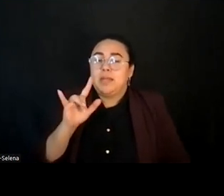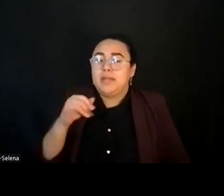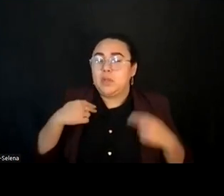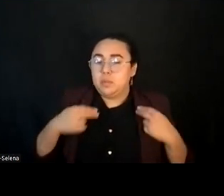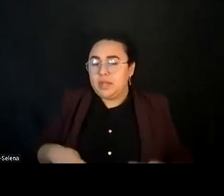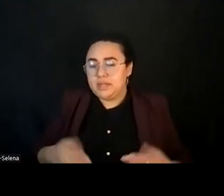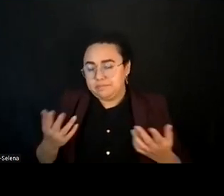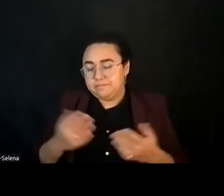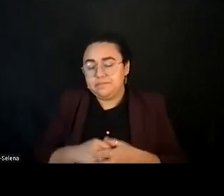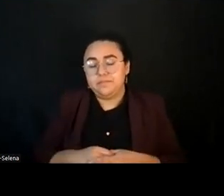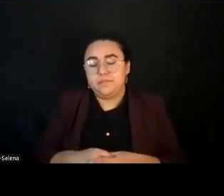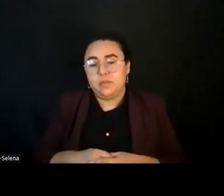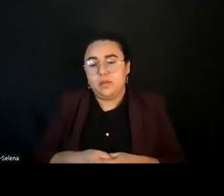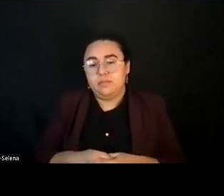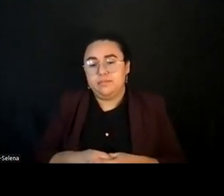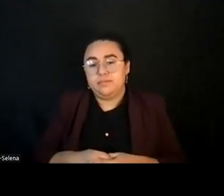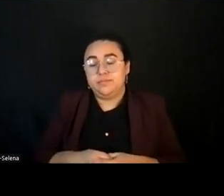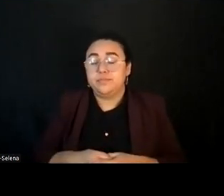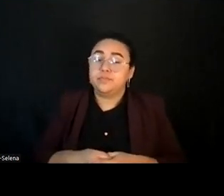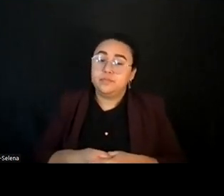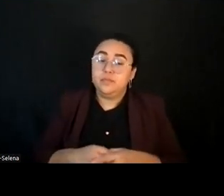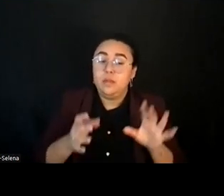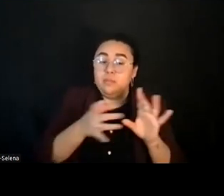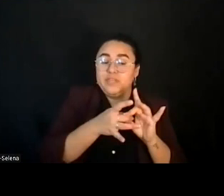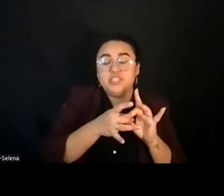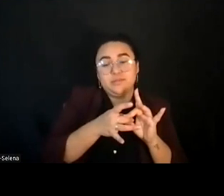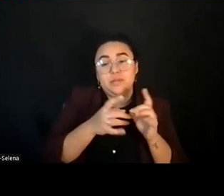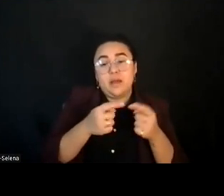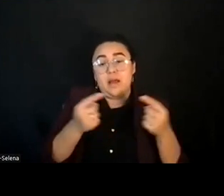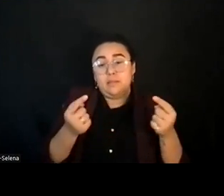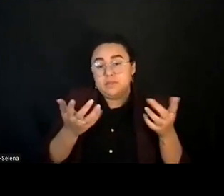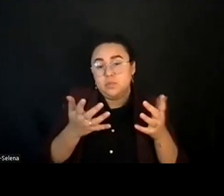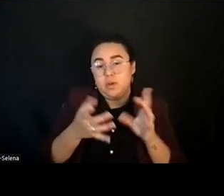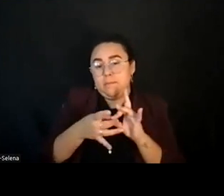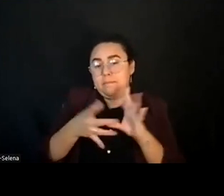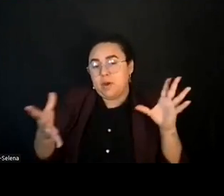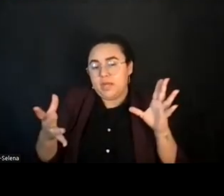And the opposite of preaching, of course, is breaking, which is where we tear people down.